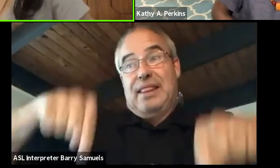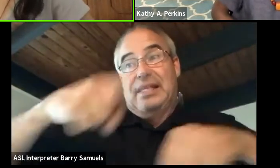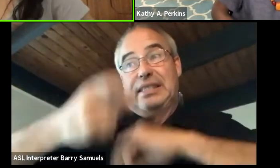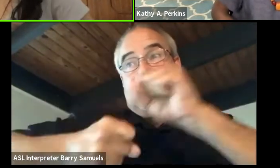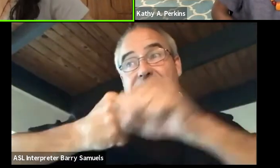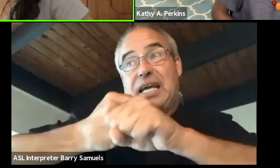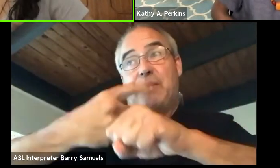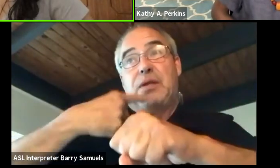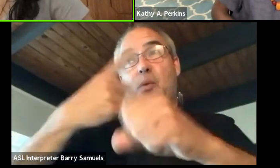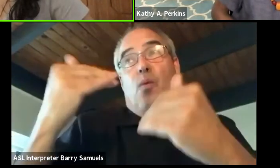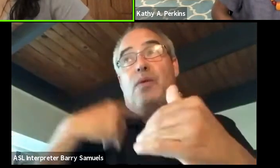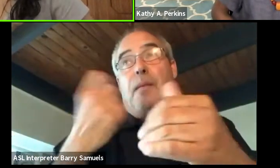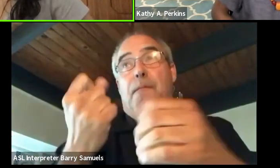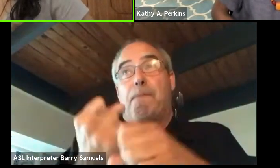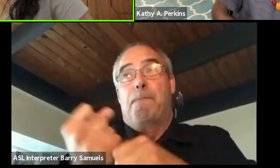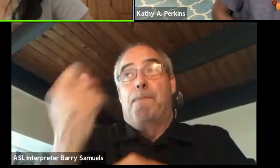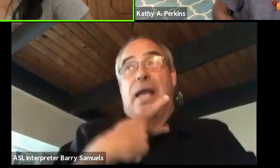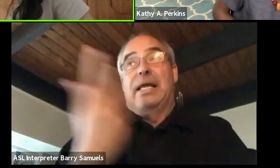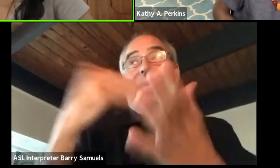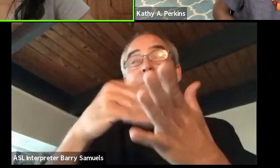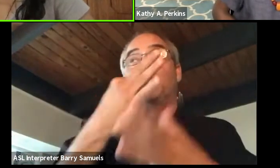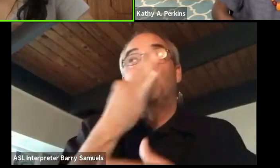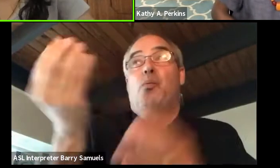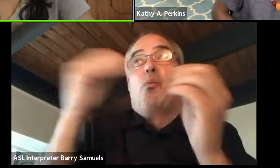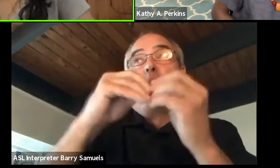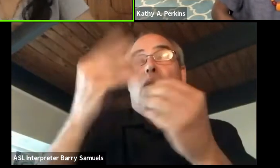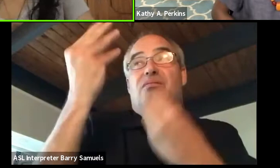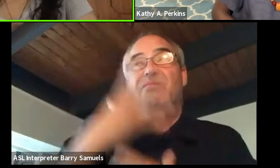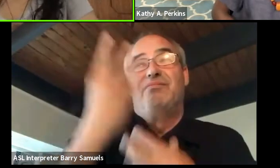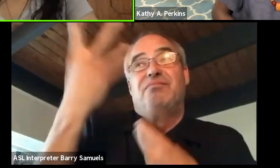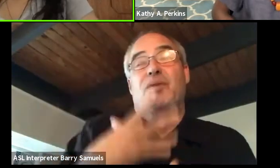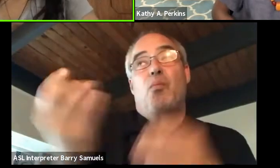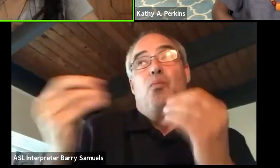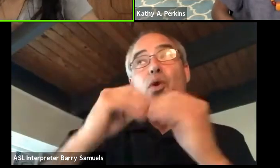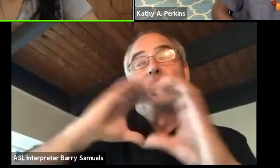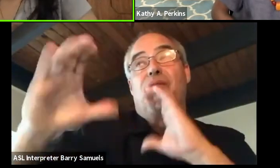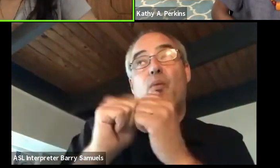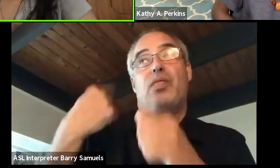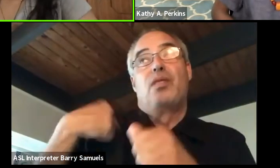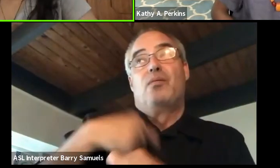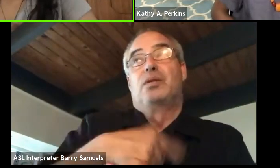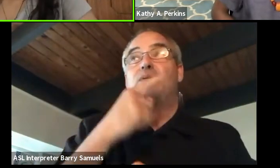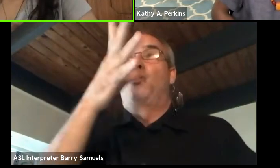with some more insights and more conversations with women across the African continent